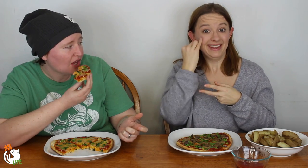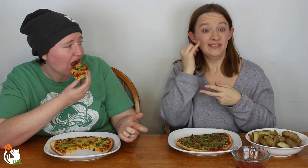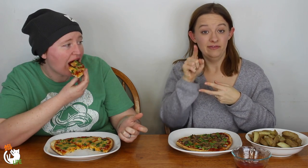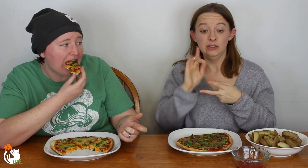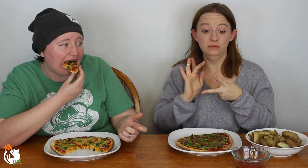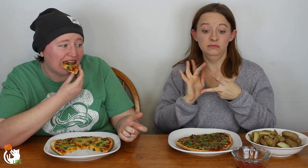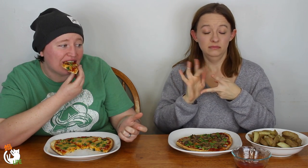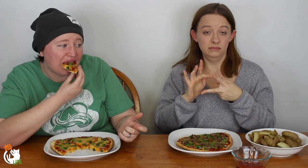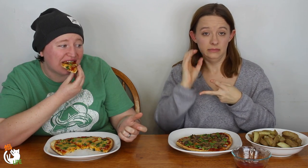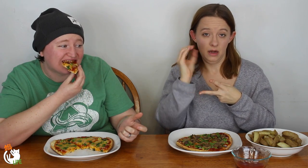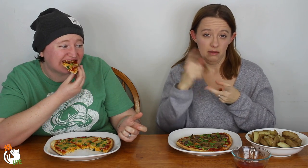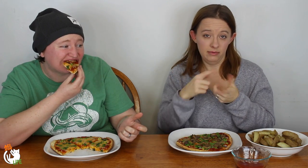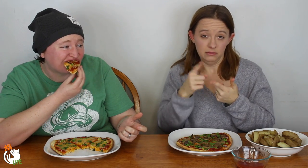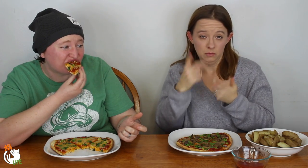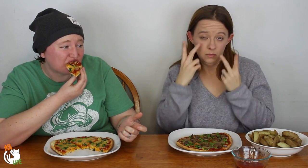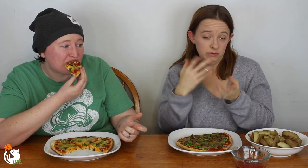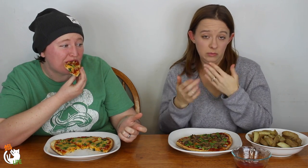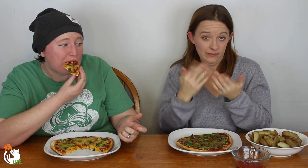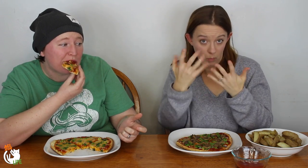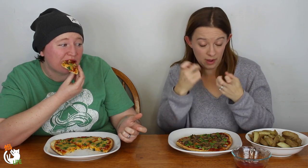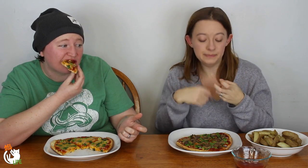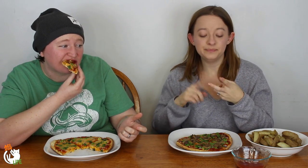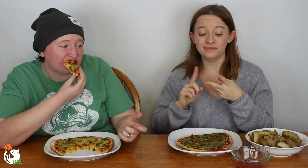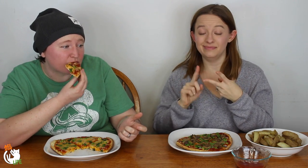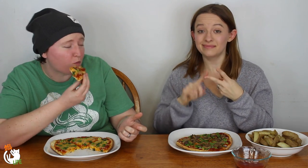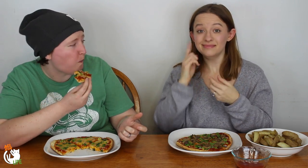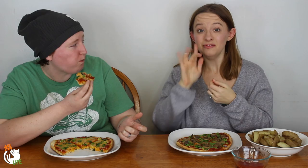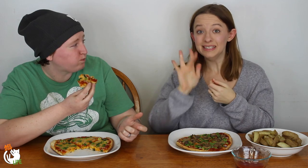So, anyways if you click "none" then you can watch whatever you want.